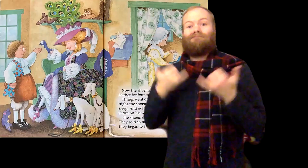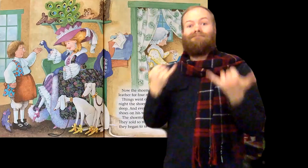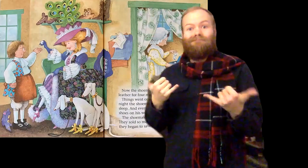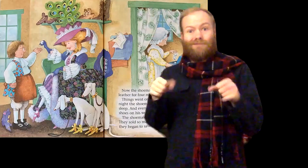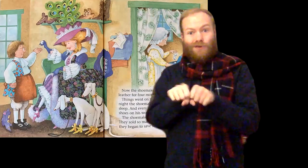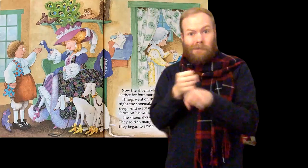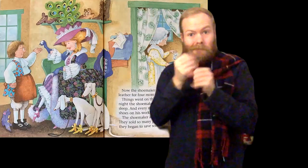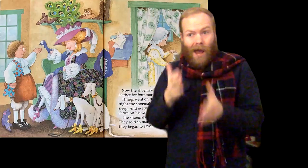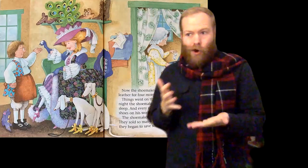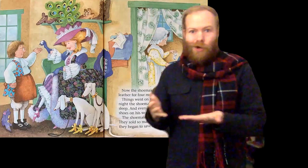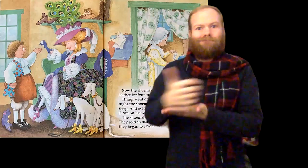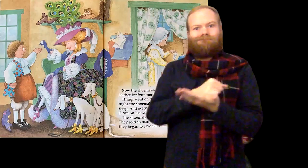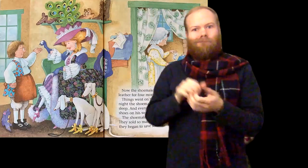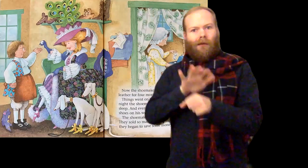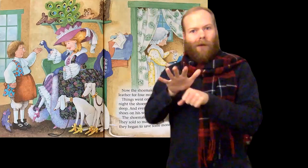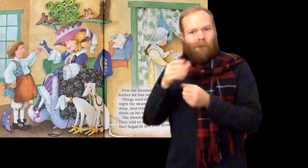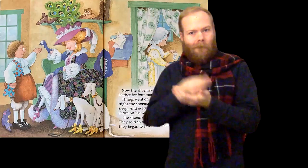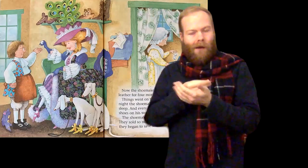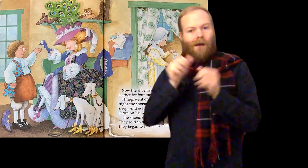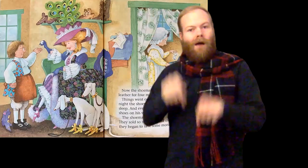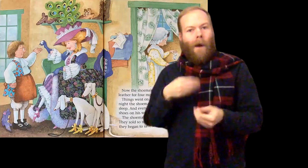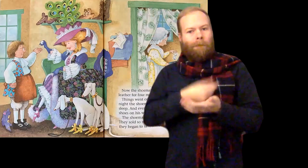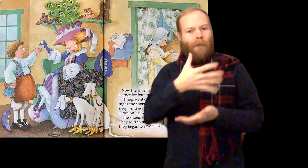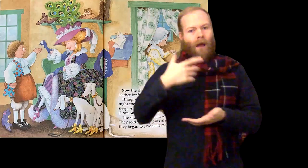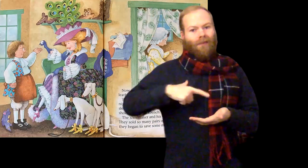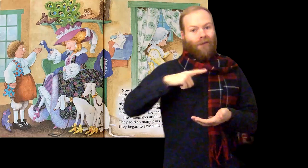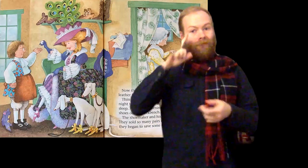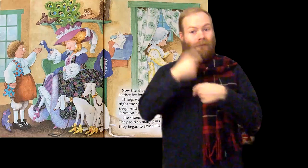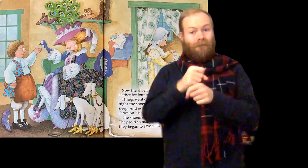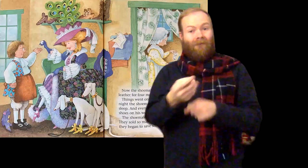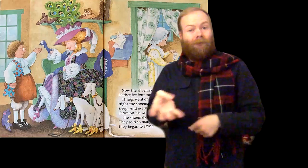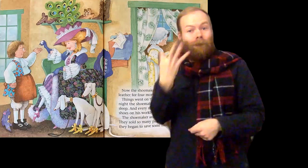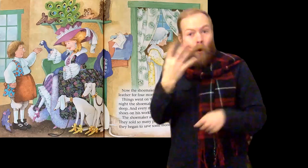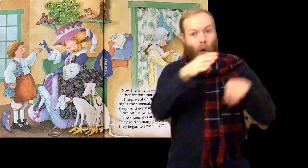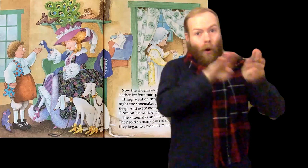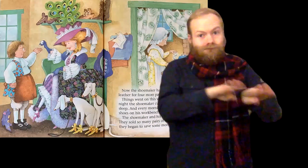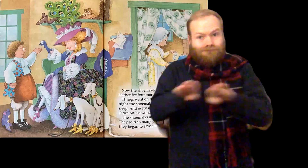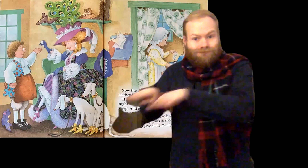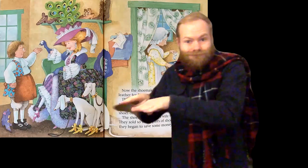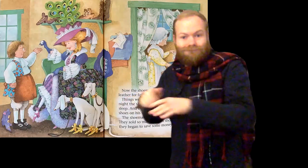Now the shoemaker had enough money to buy leather for four more pairs of shoes.